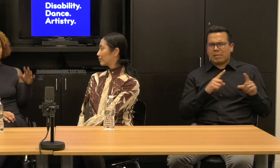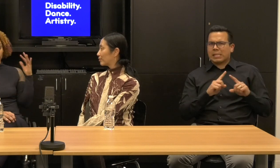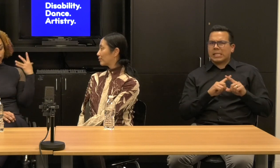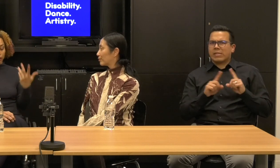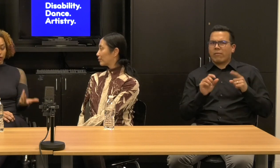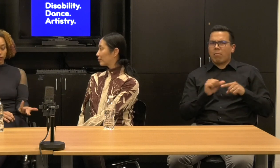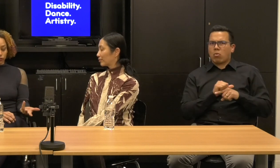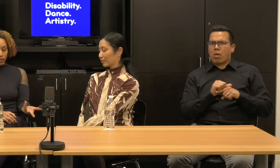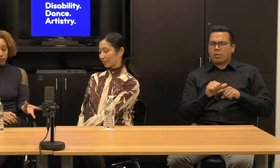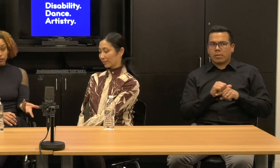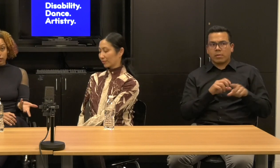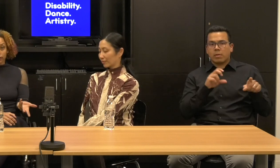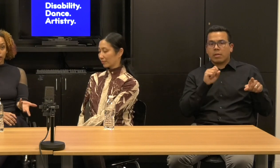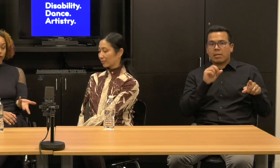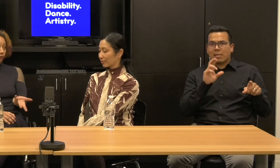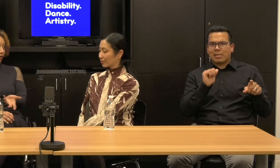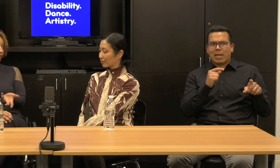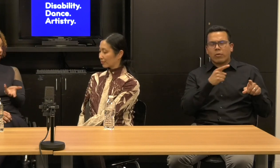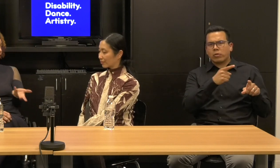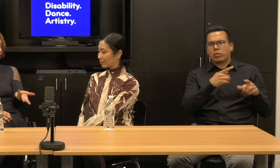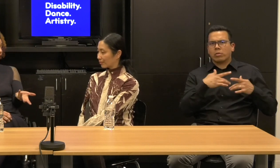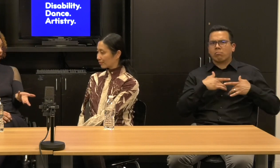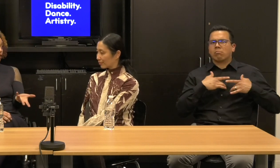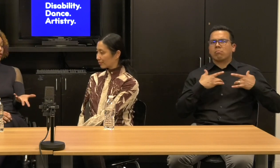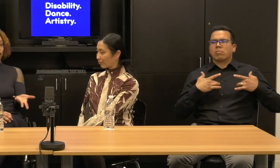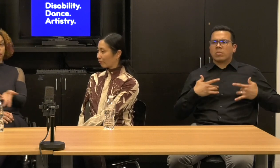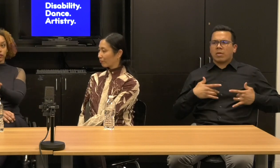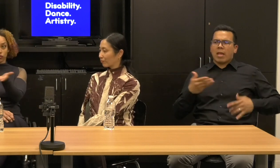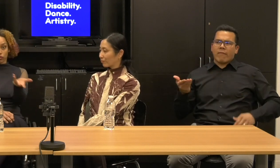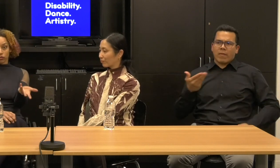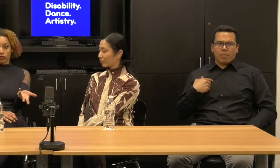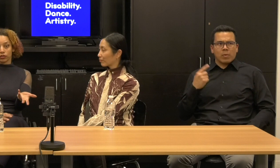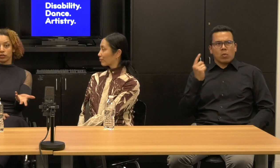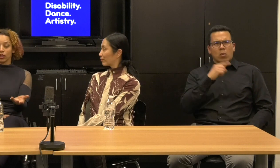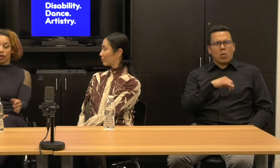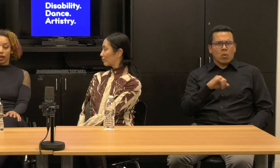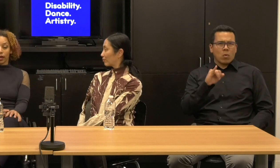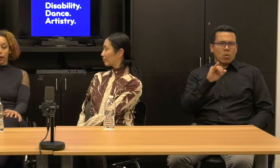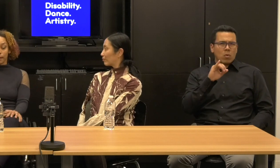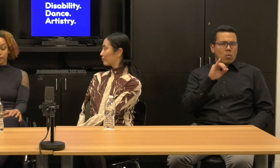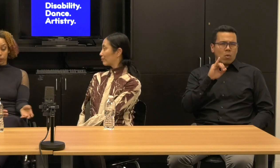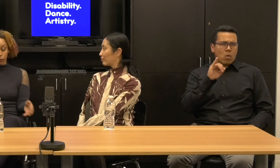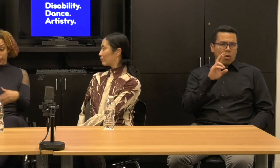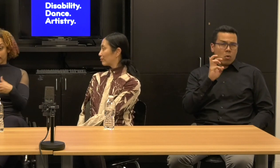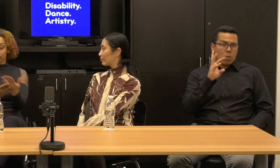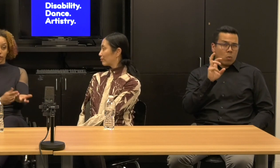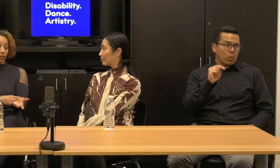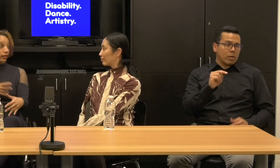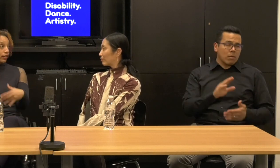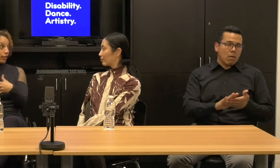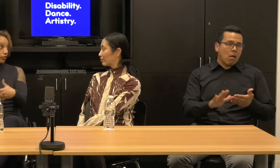Sarah generously invited me to the college and I met the students and we did lecture and performance.